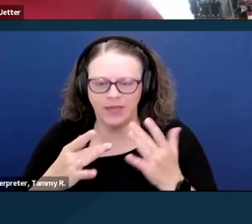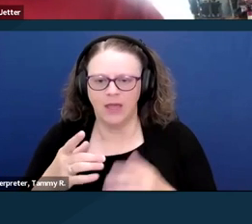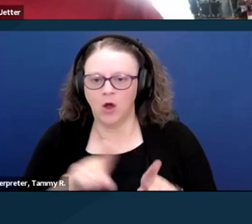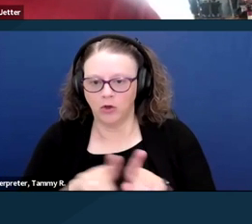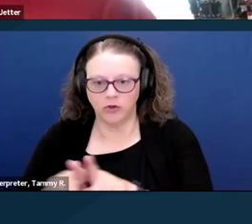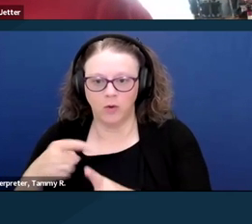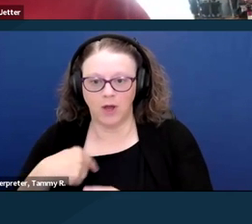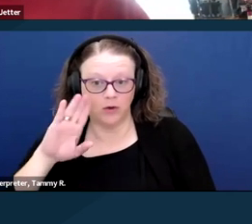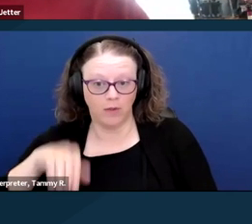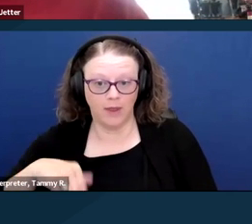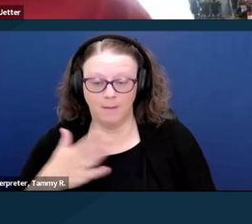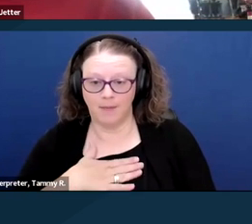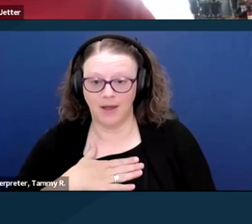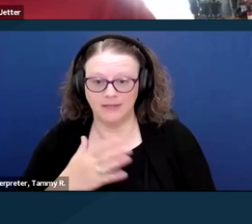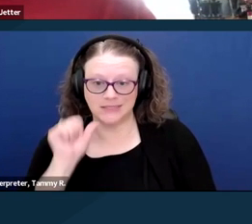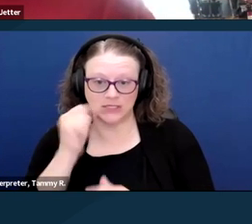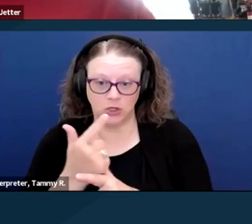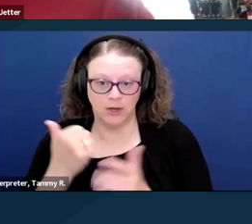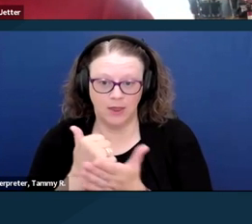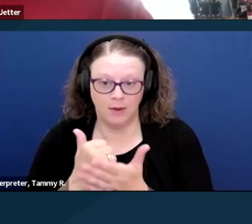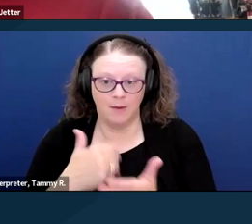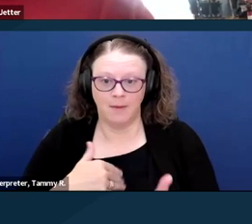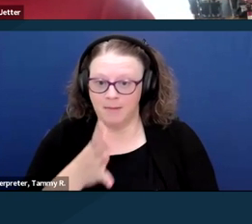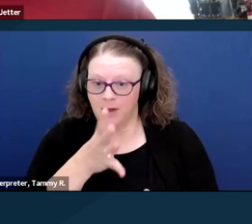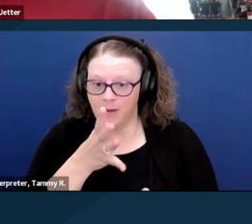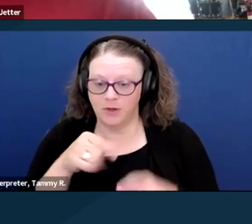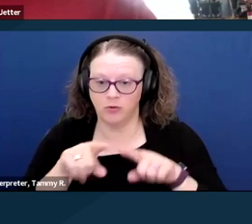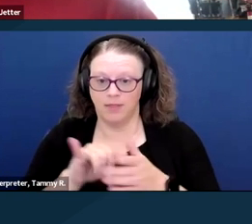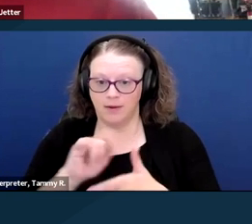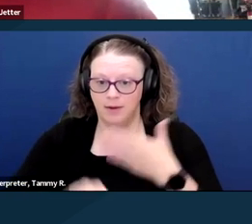were only $385 back in the 1980s.